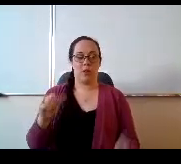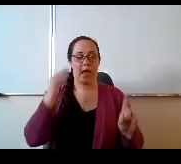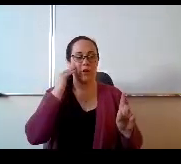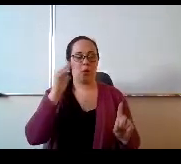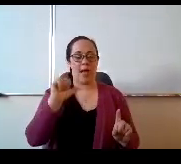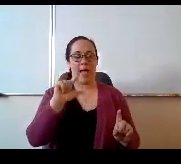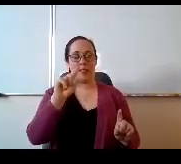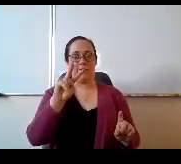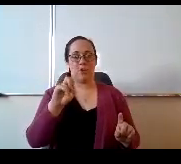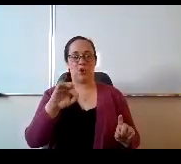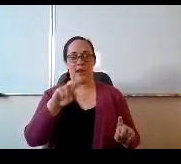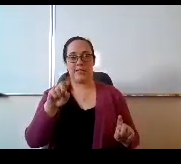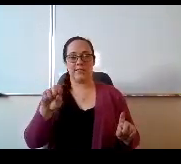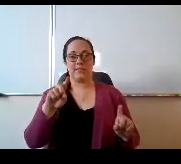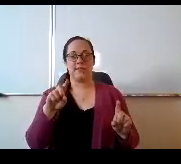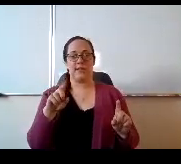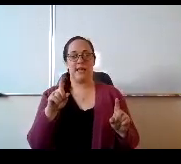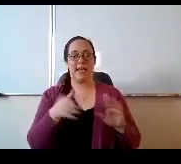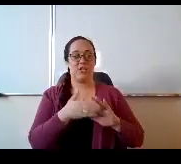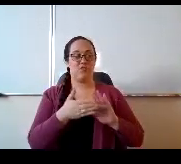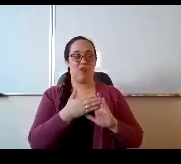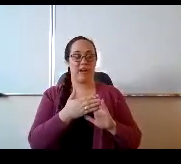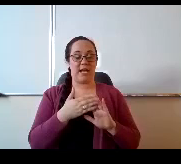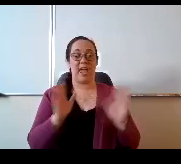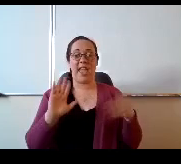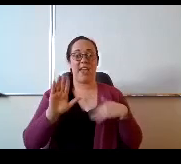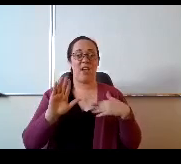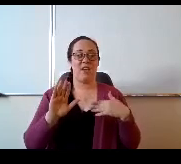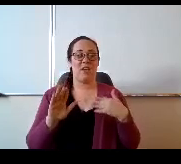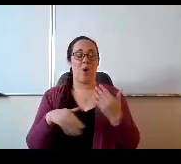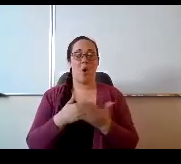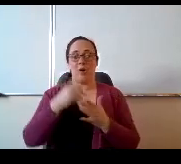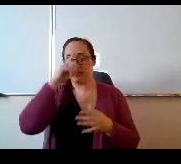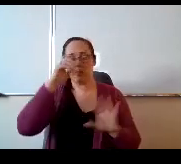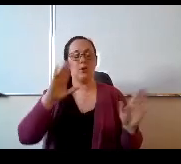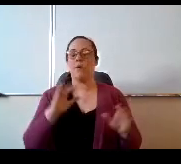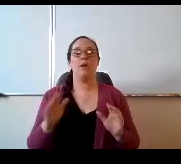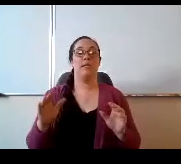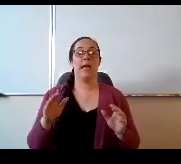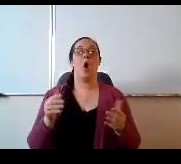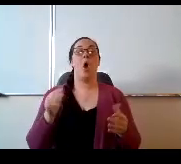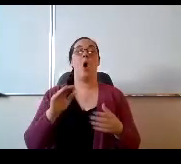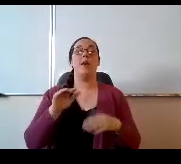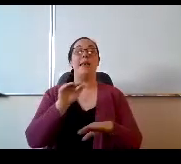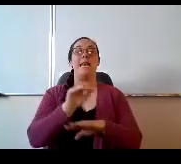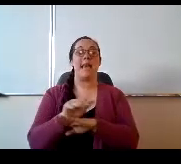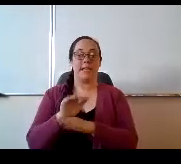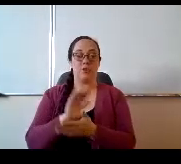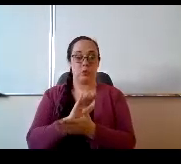running almost a complete summer or extremely in night school at Rampart High School. He's the only one of us that was